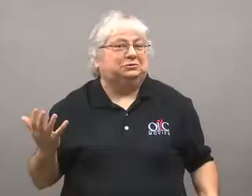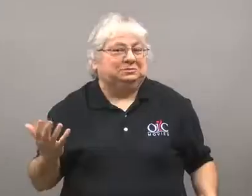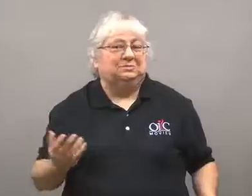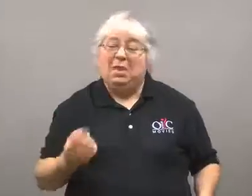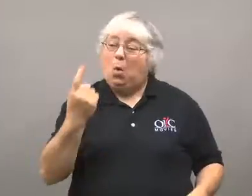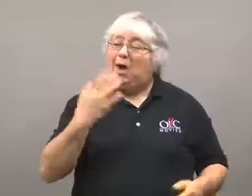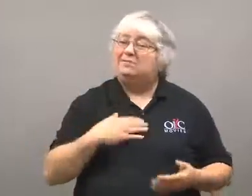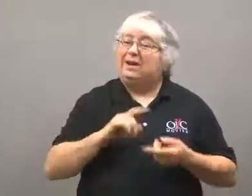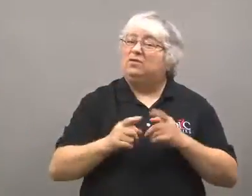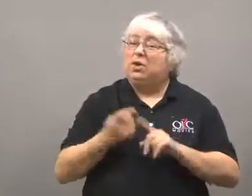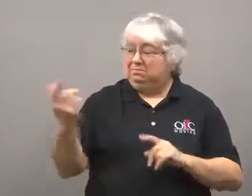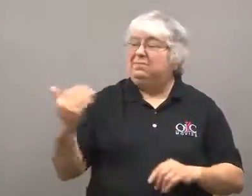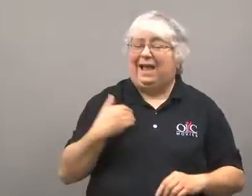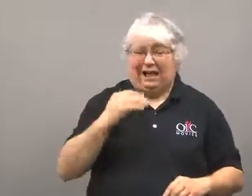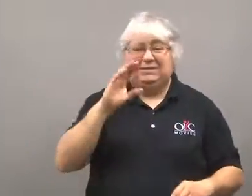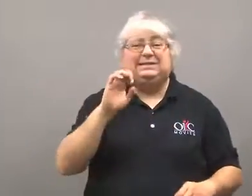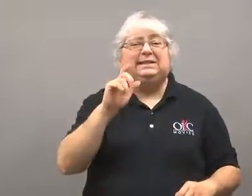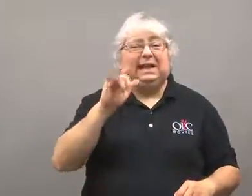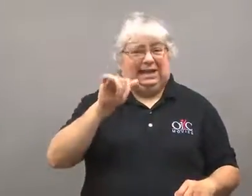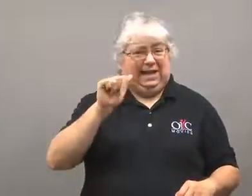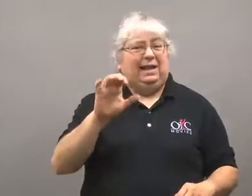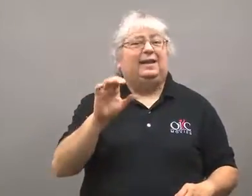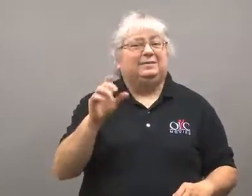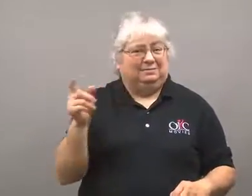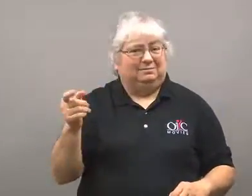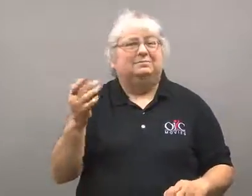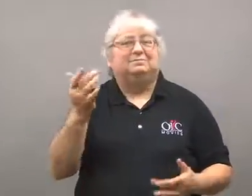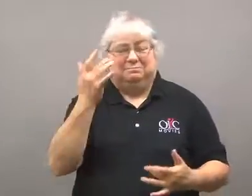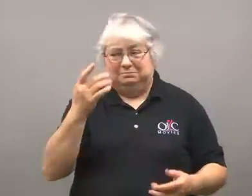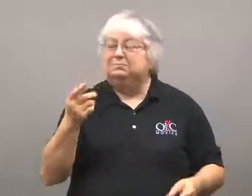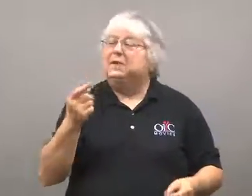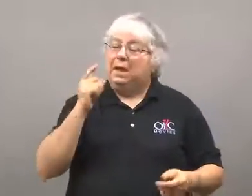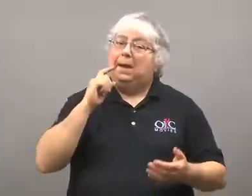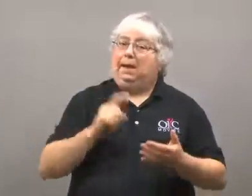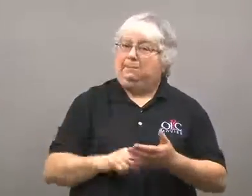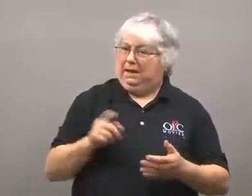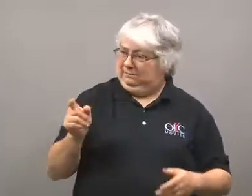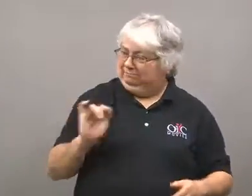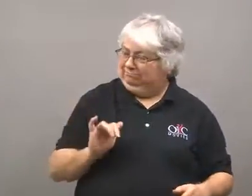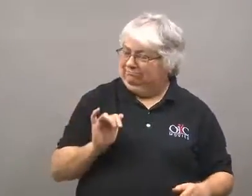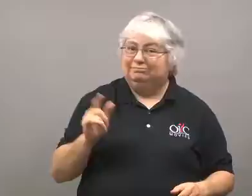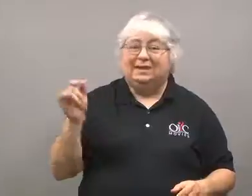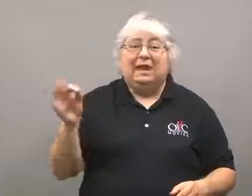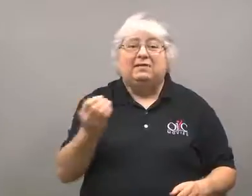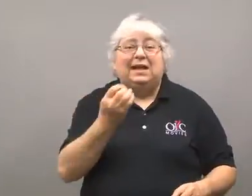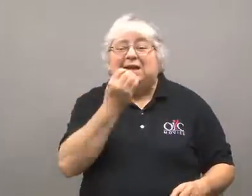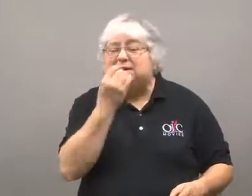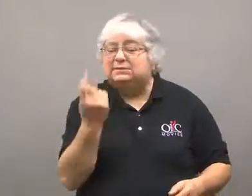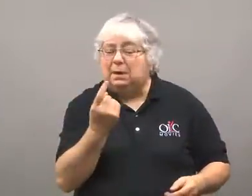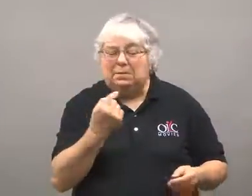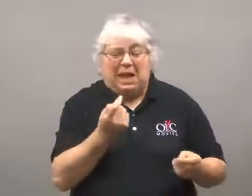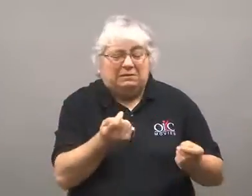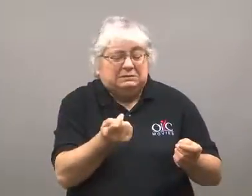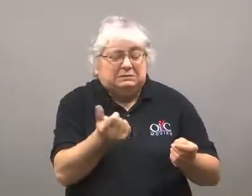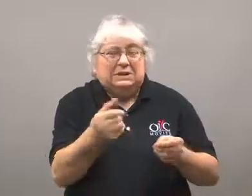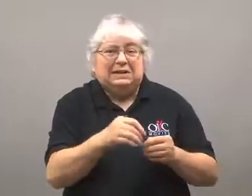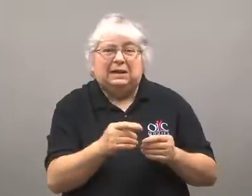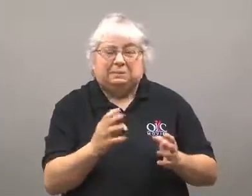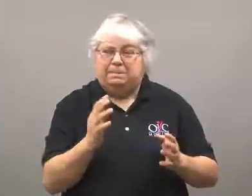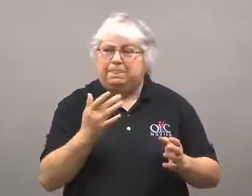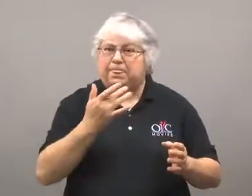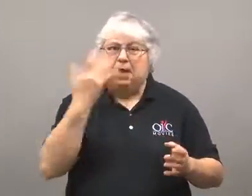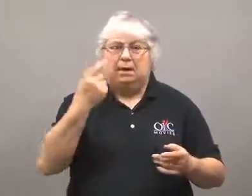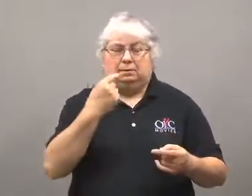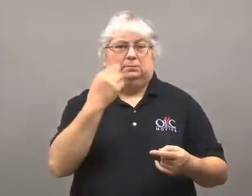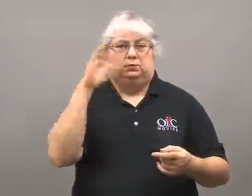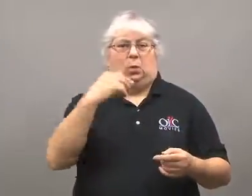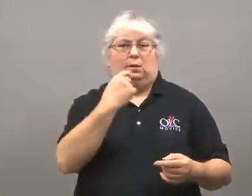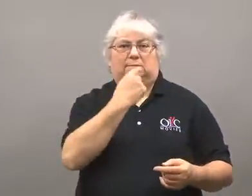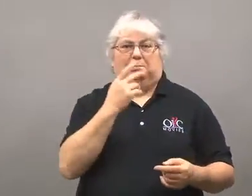One of my friends has celiac disease. It's very interesting.